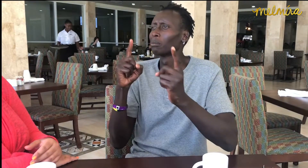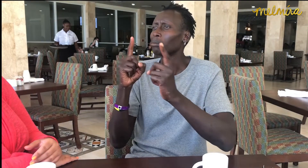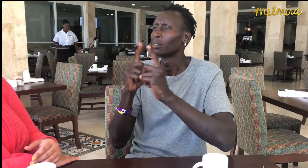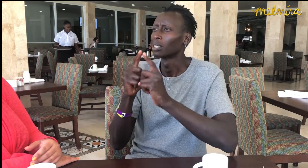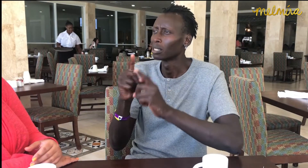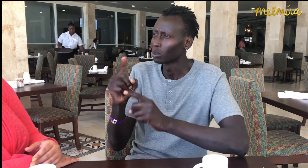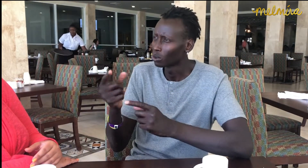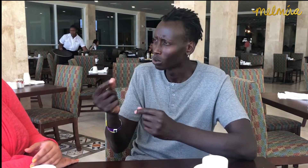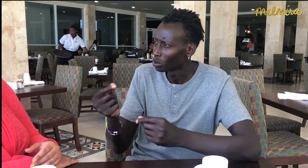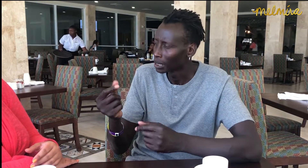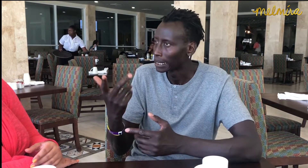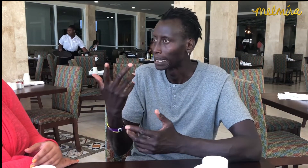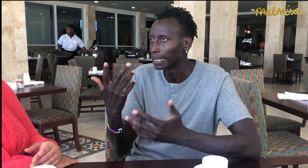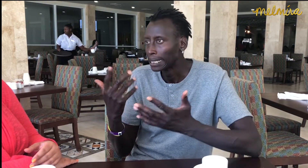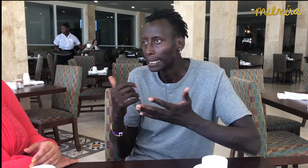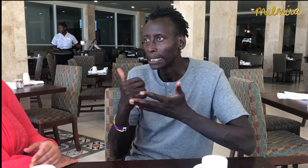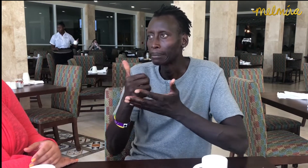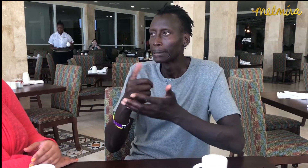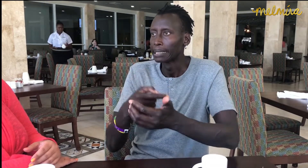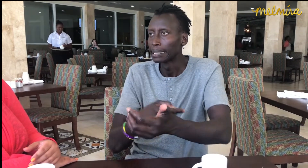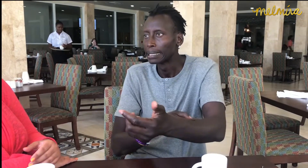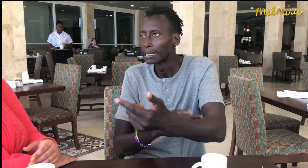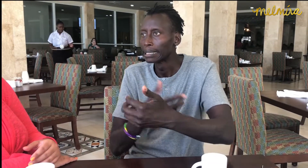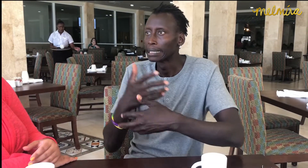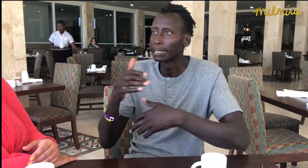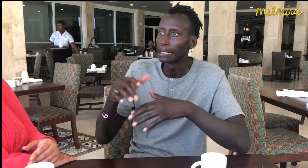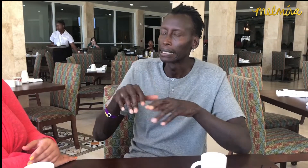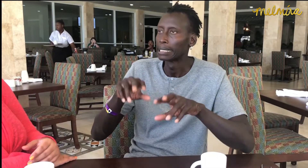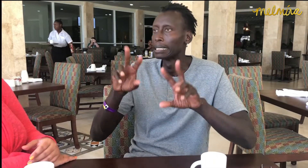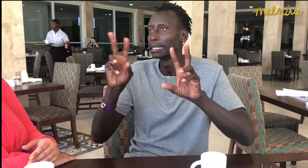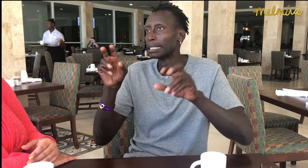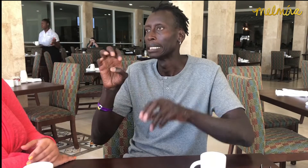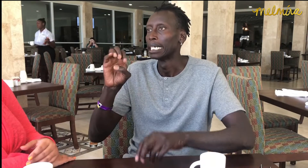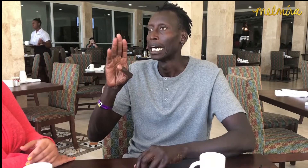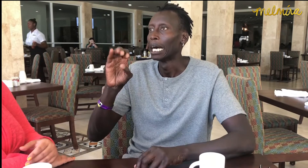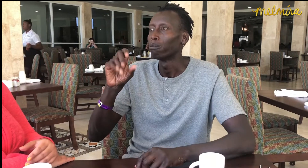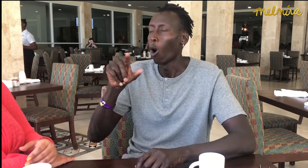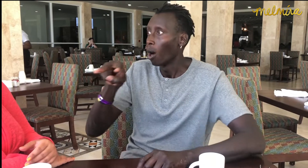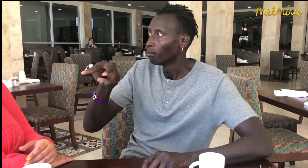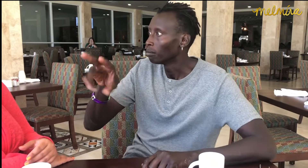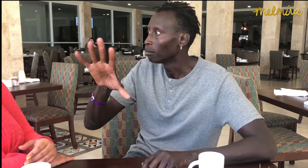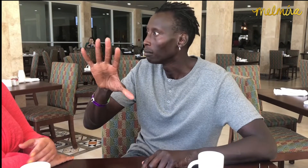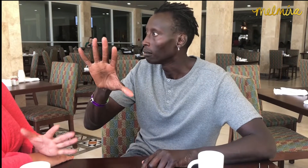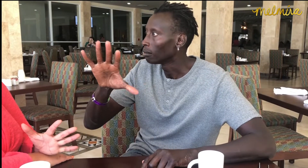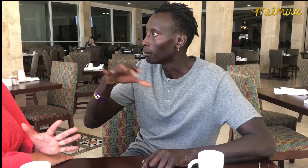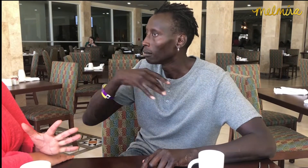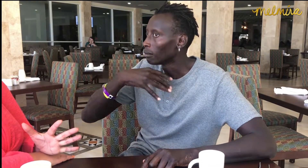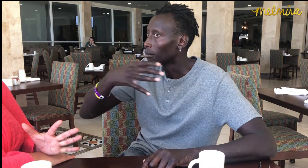When I met her, I asked what she does. She said she was there to help give injections and treat Ebola.